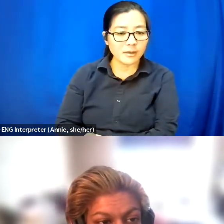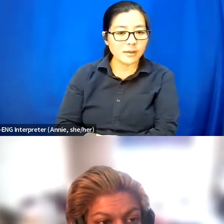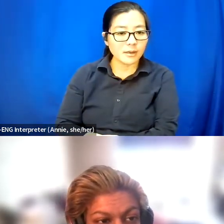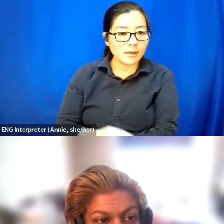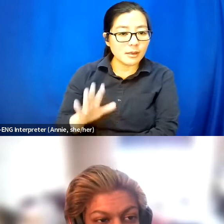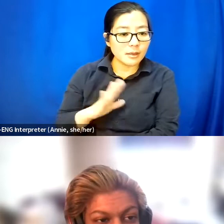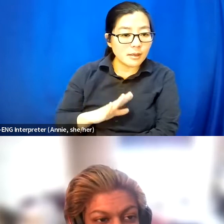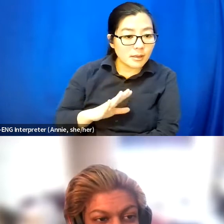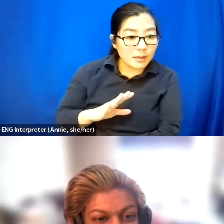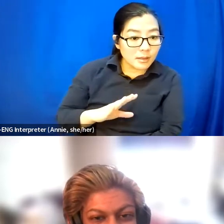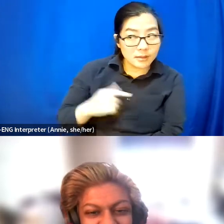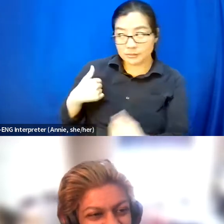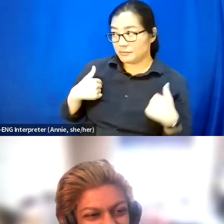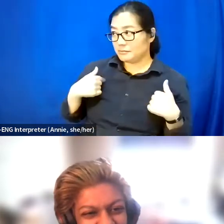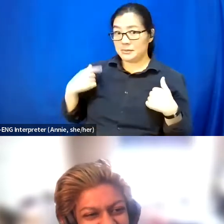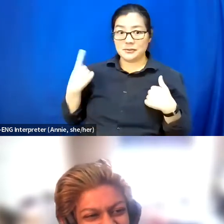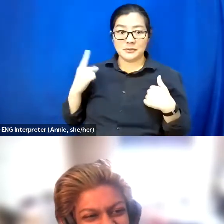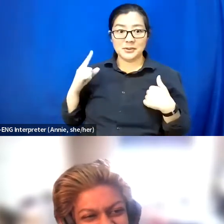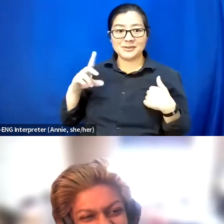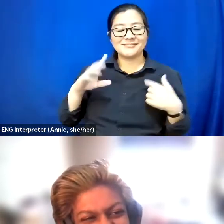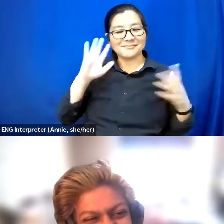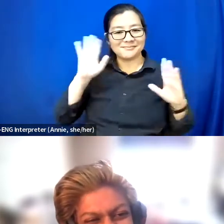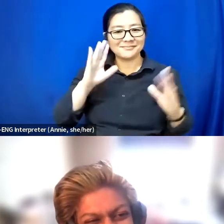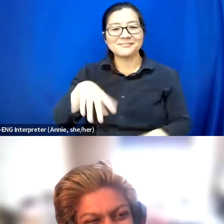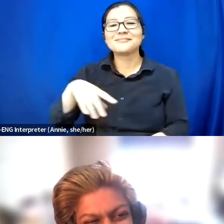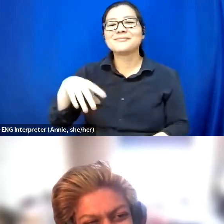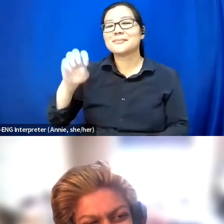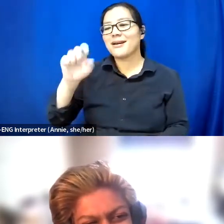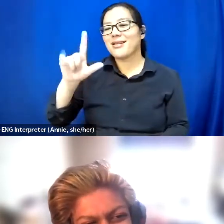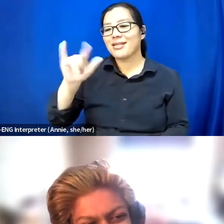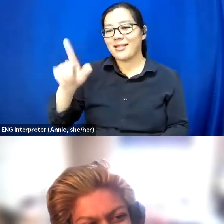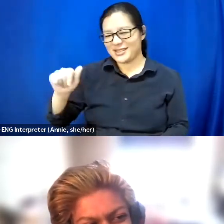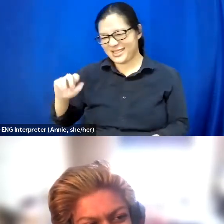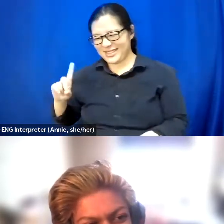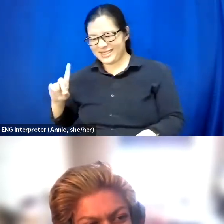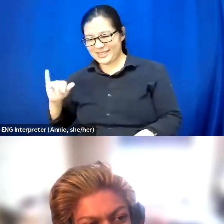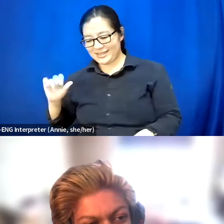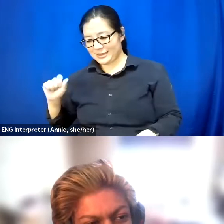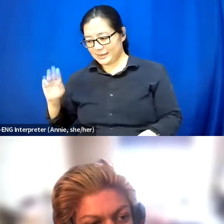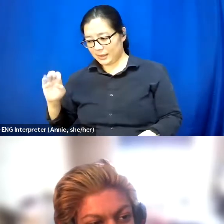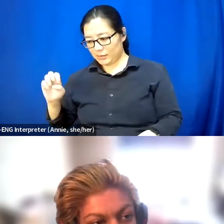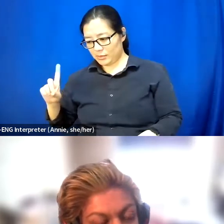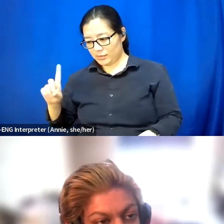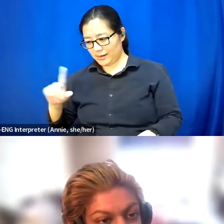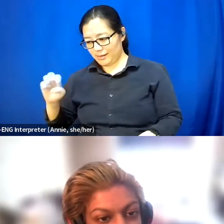You want me to go first? Hi, I'm Eliza [assumed spelling]. My pronouns, they, them.